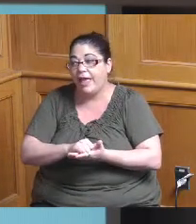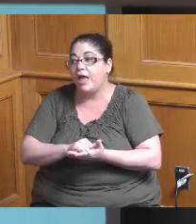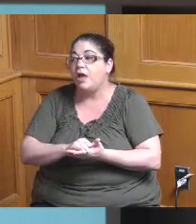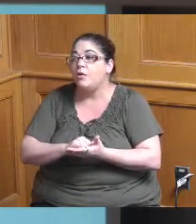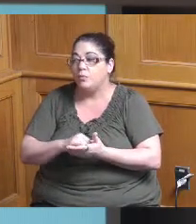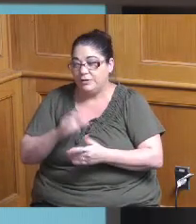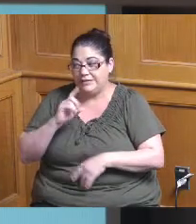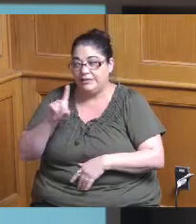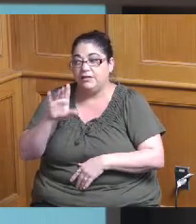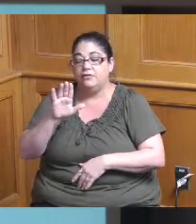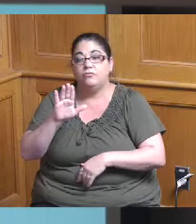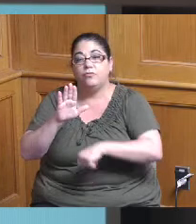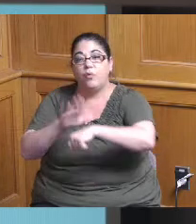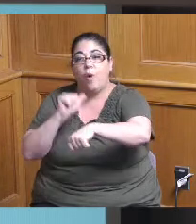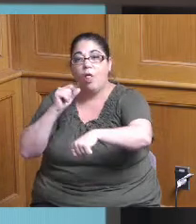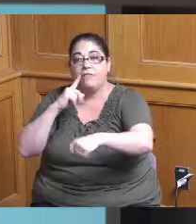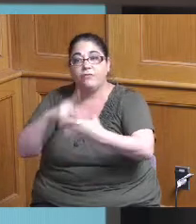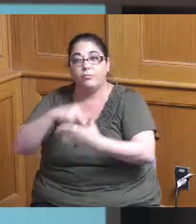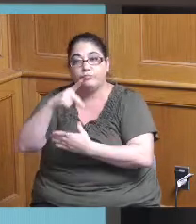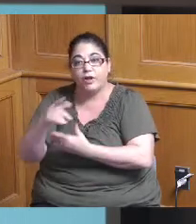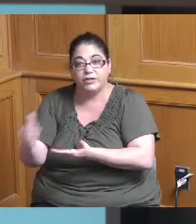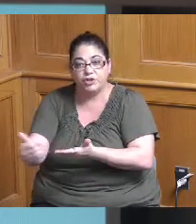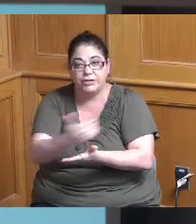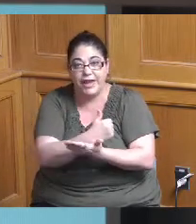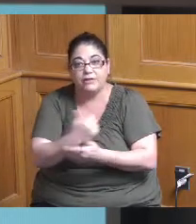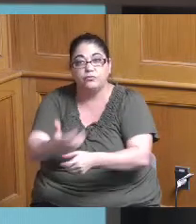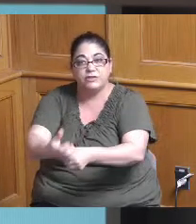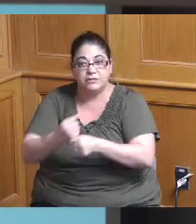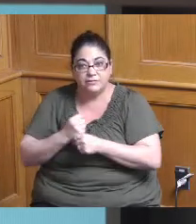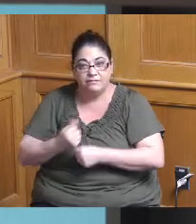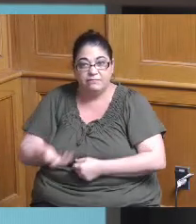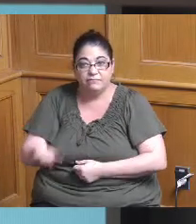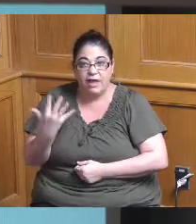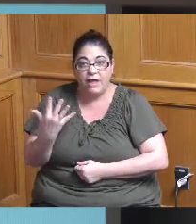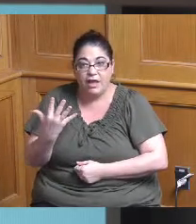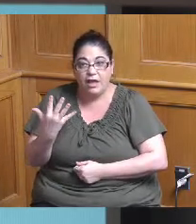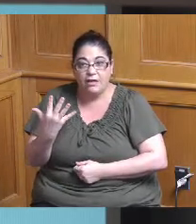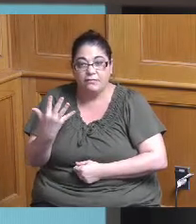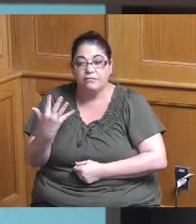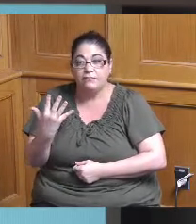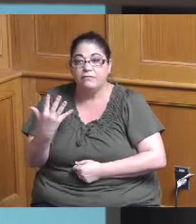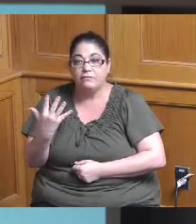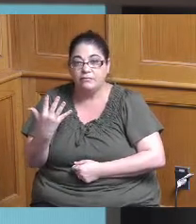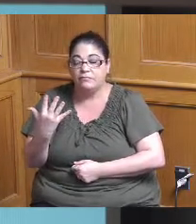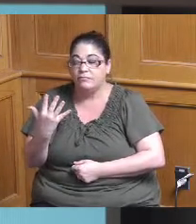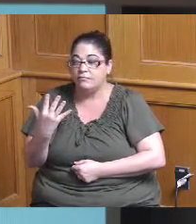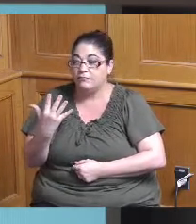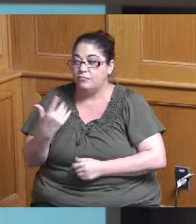on april 29th we received five applications as part of this project the deadline was may 27th